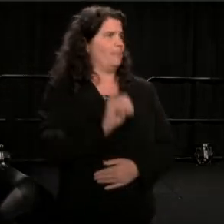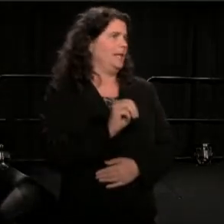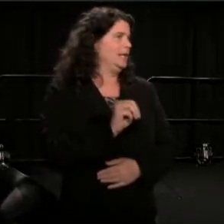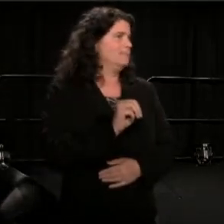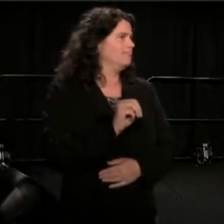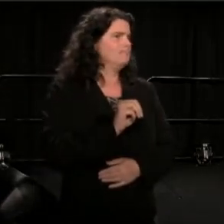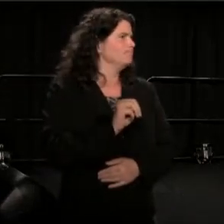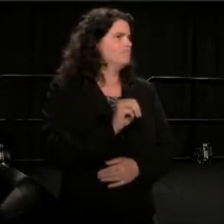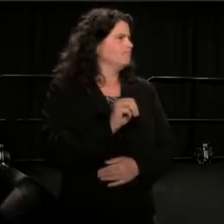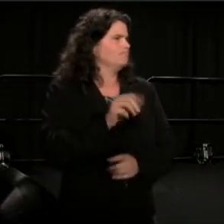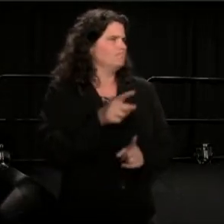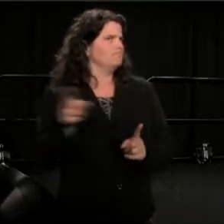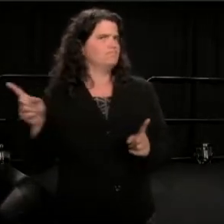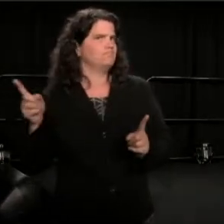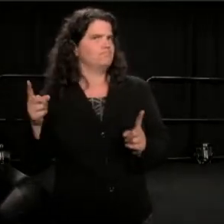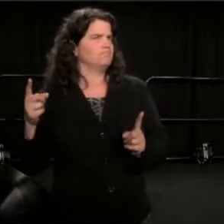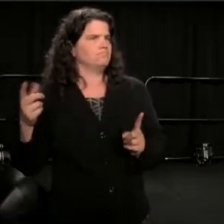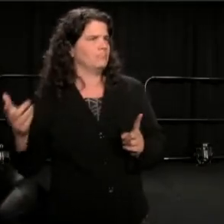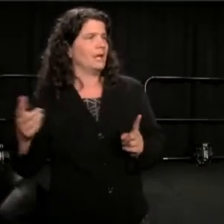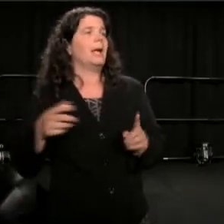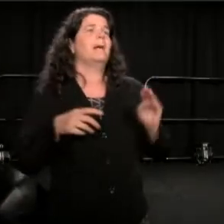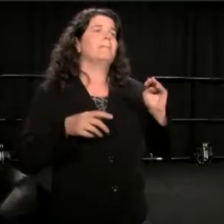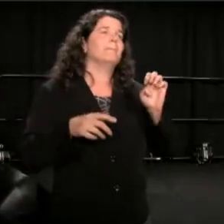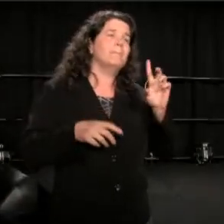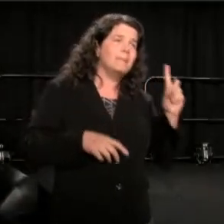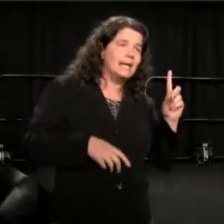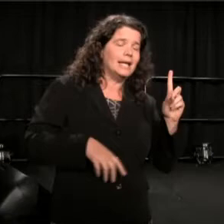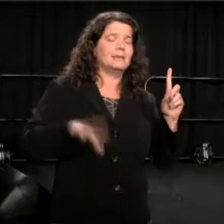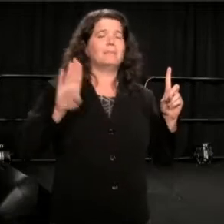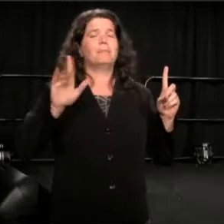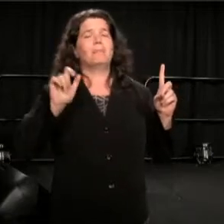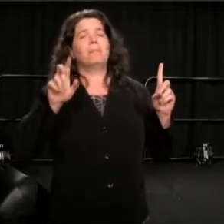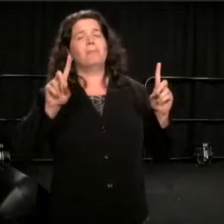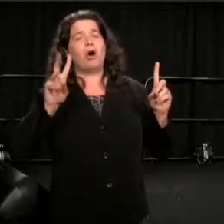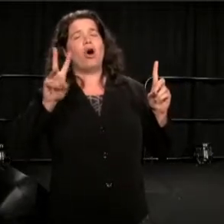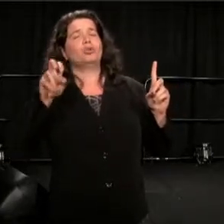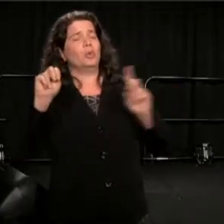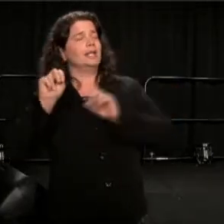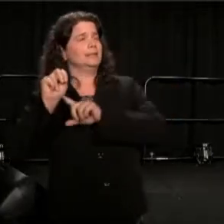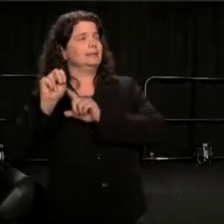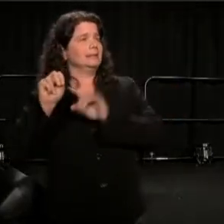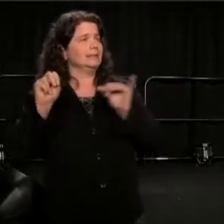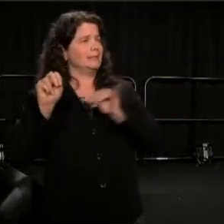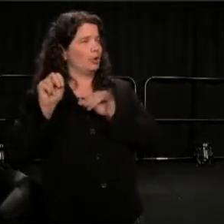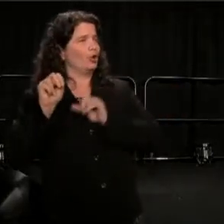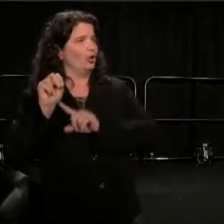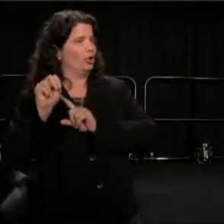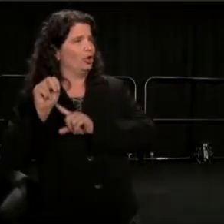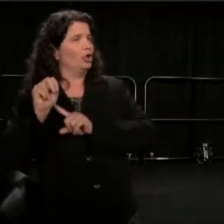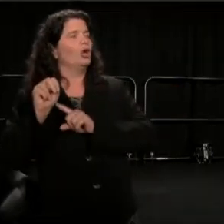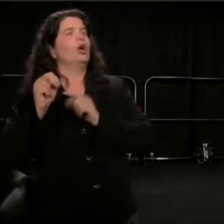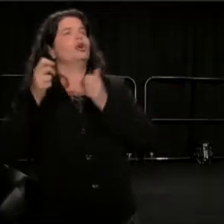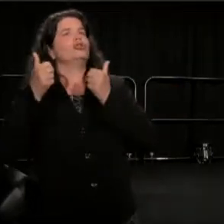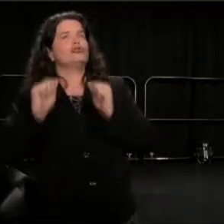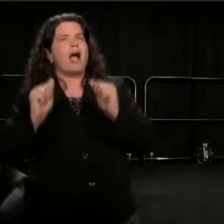Both Mead and Baldwin, were in pursuit of not one individual truth, but an American truth.